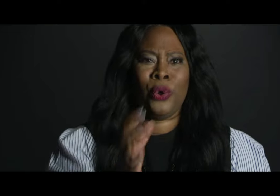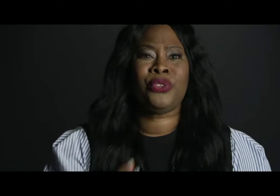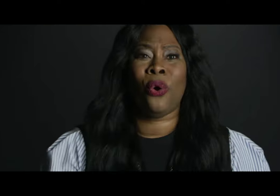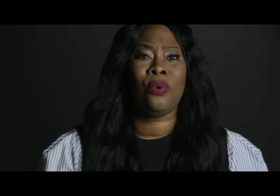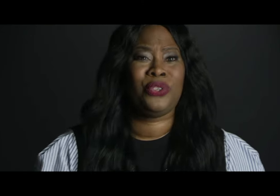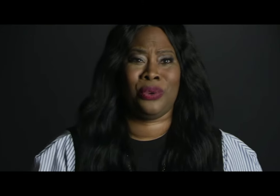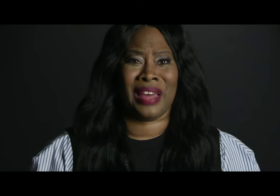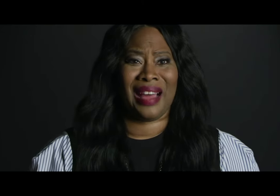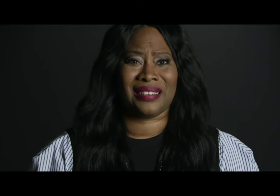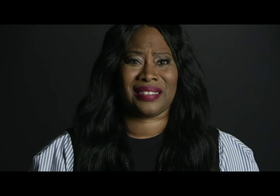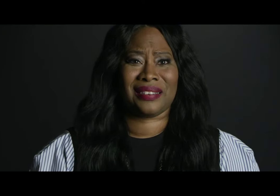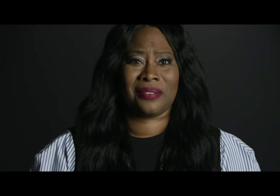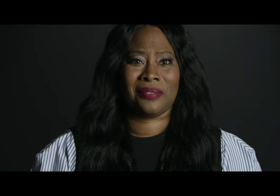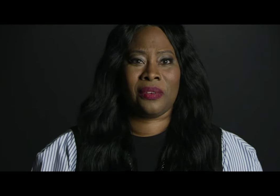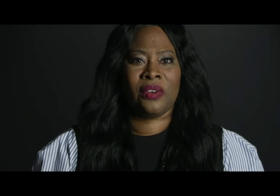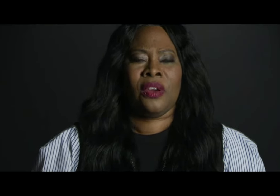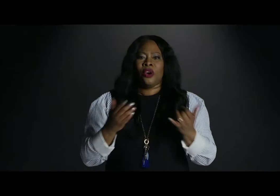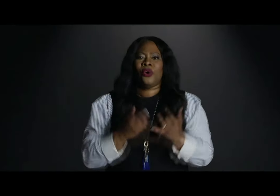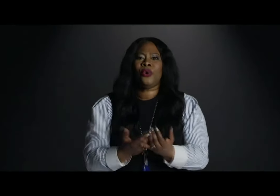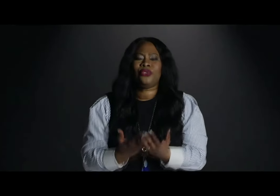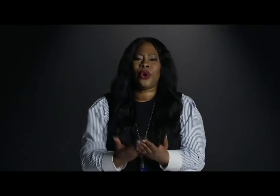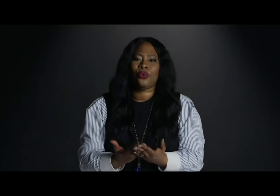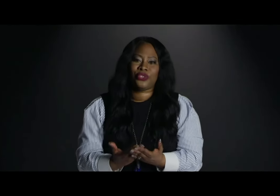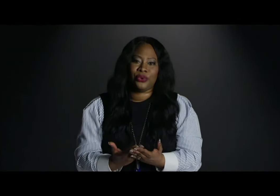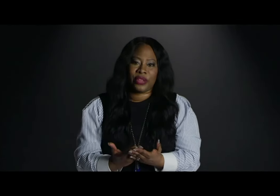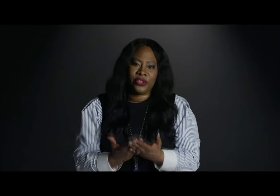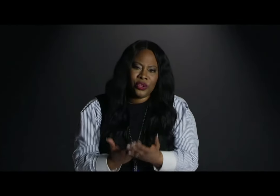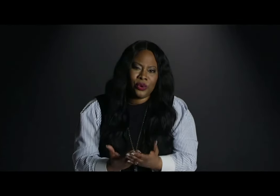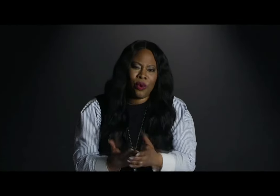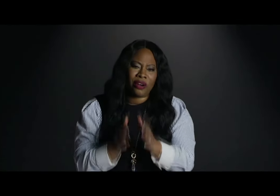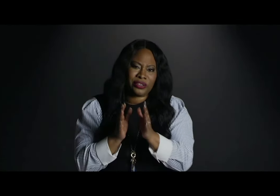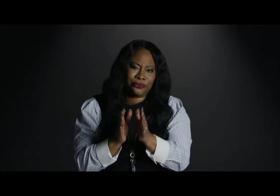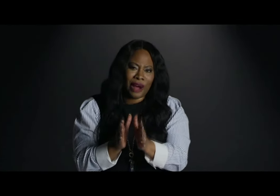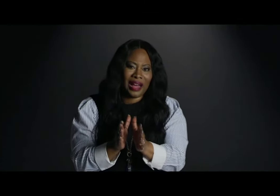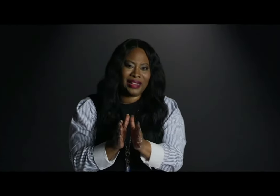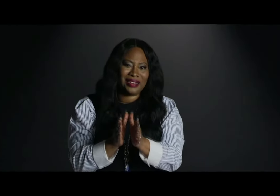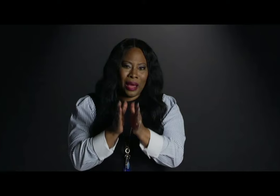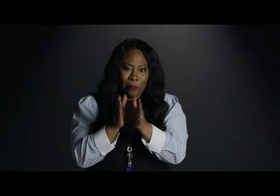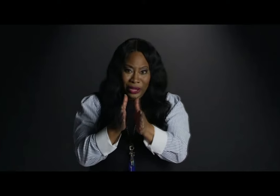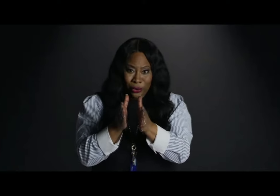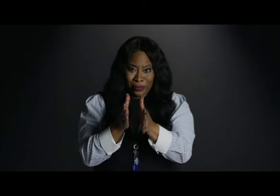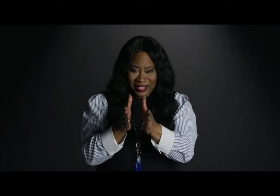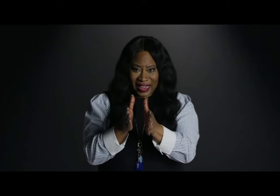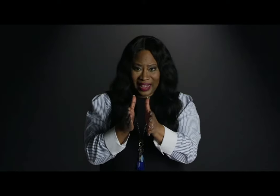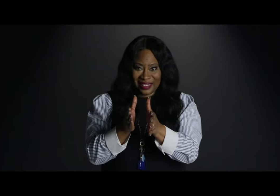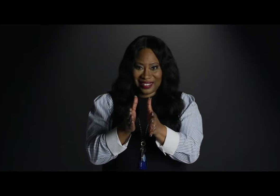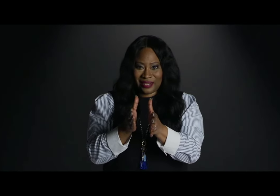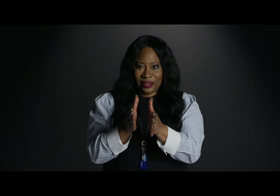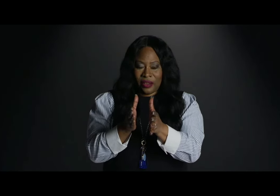Who told you that? You are defined by your mistakes?